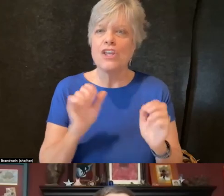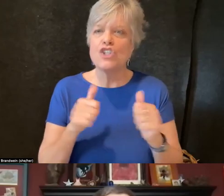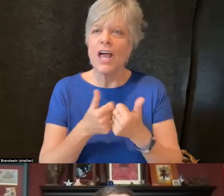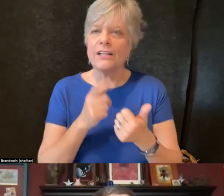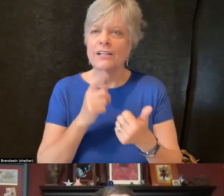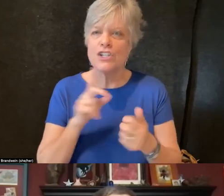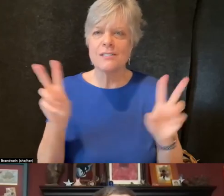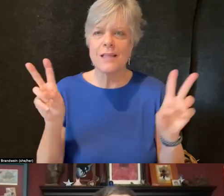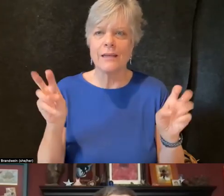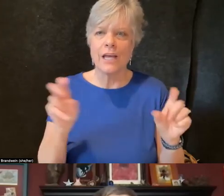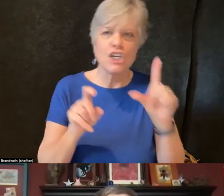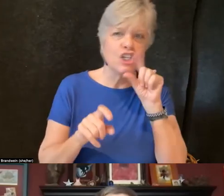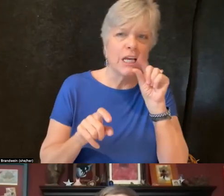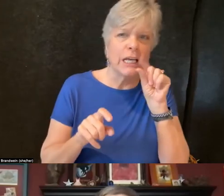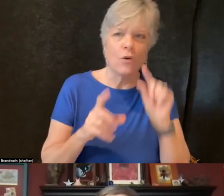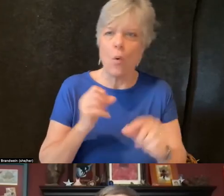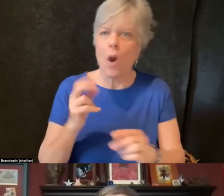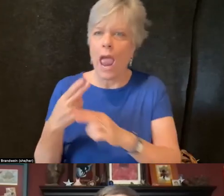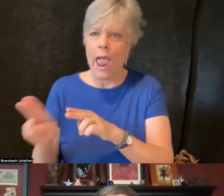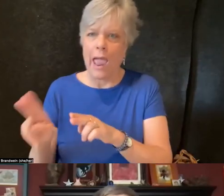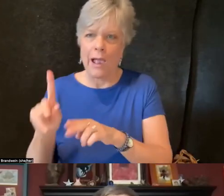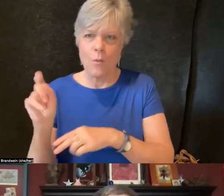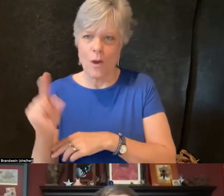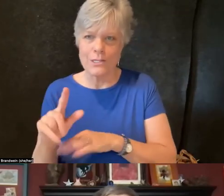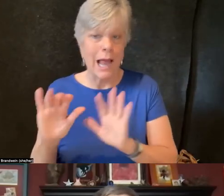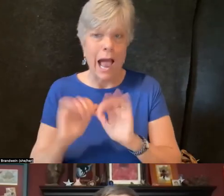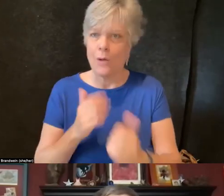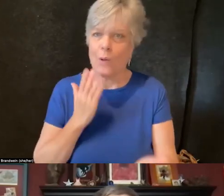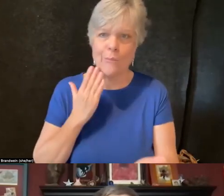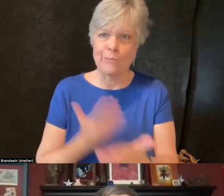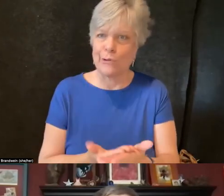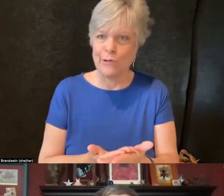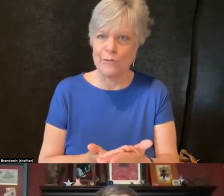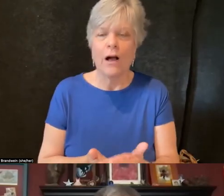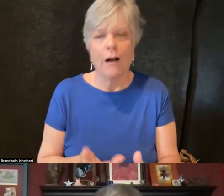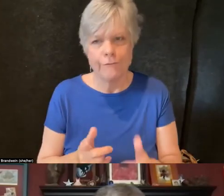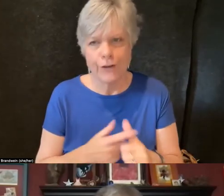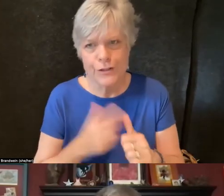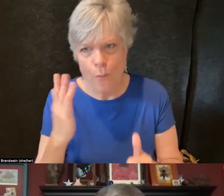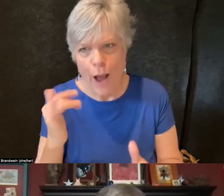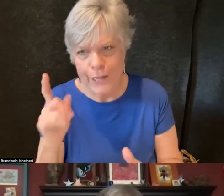of how do I prove.... First of all, why should I prove, because we already know